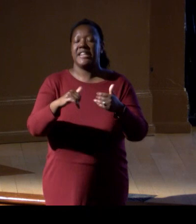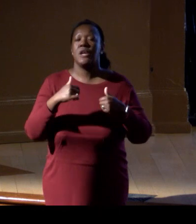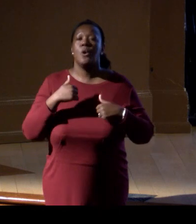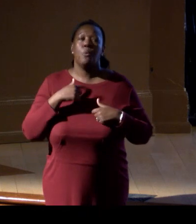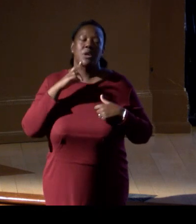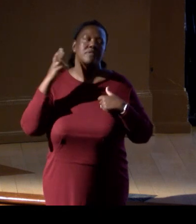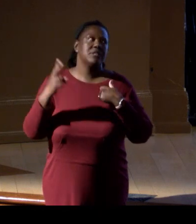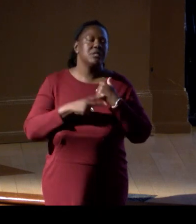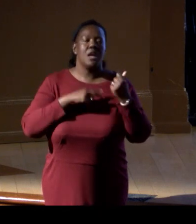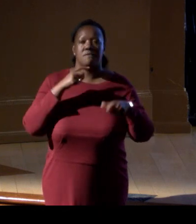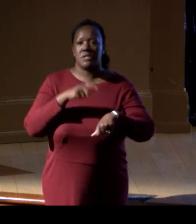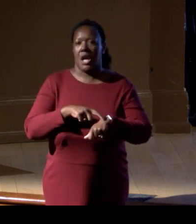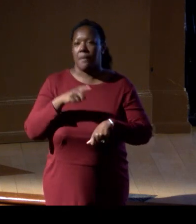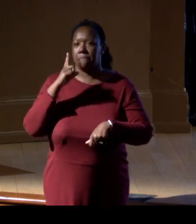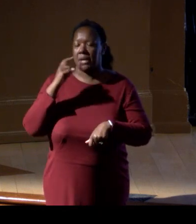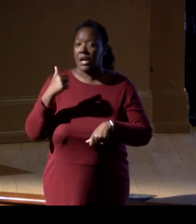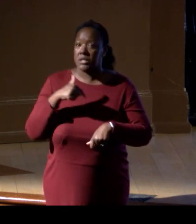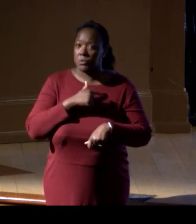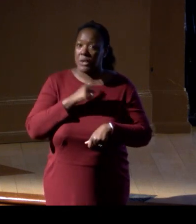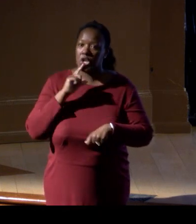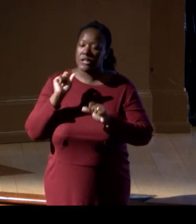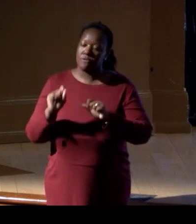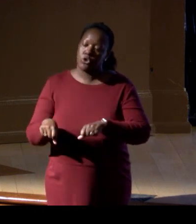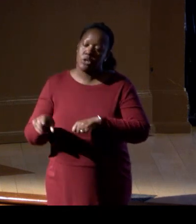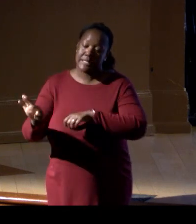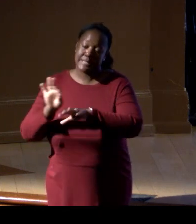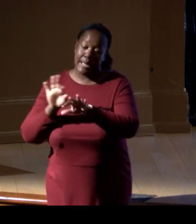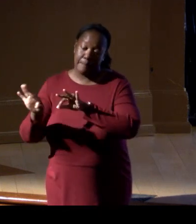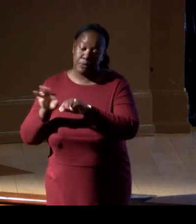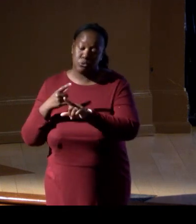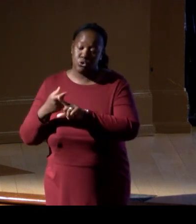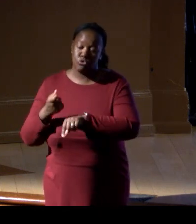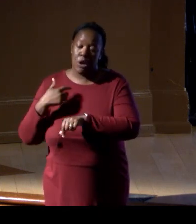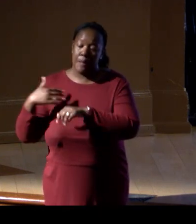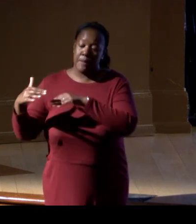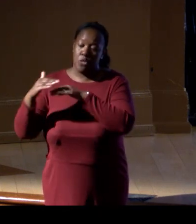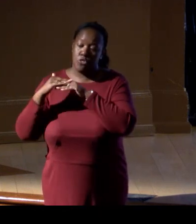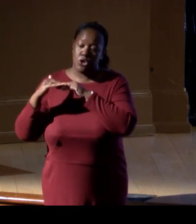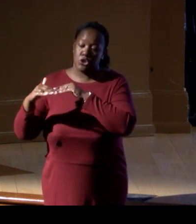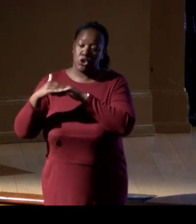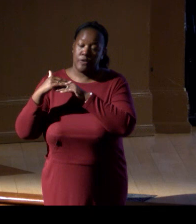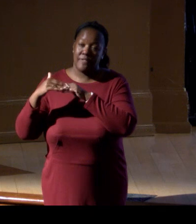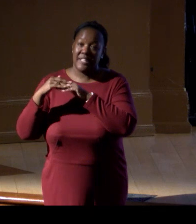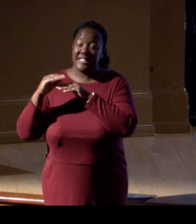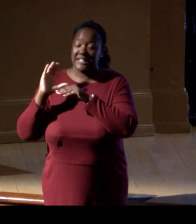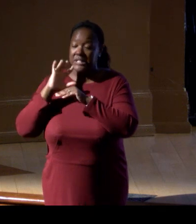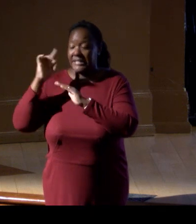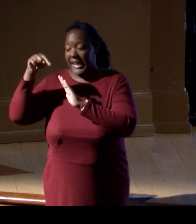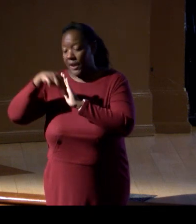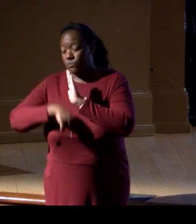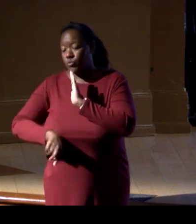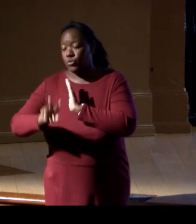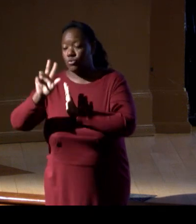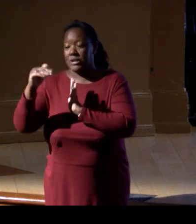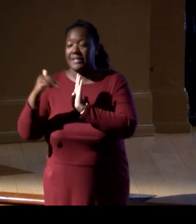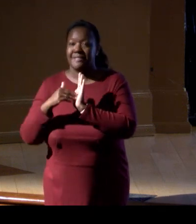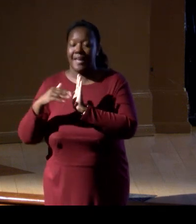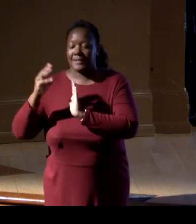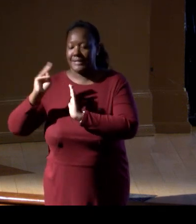because we would've been able to take the samples from the surface of our platforms down to 3,000 meters across the entire Gulf of Mexico